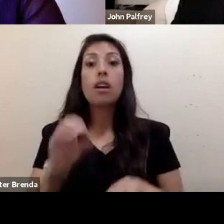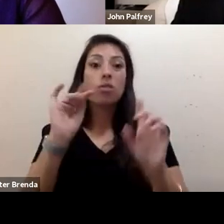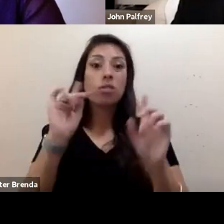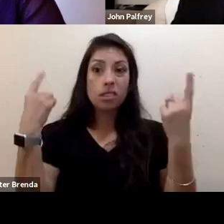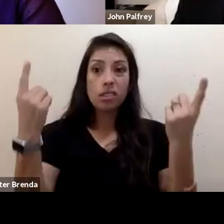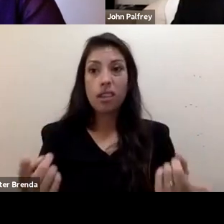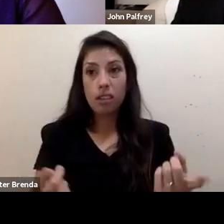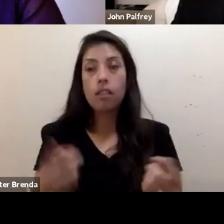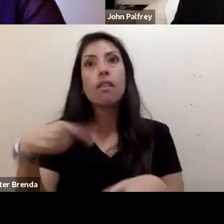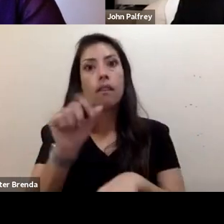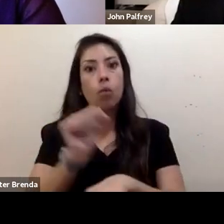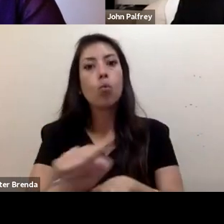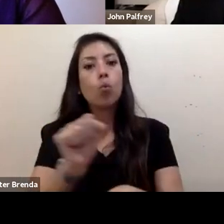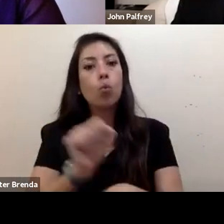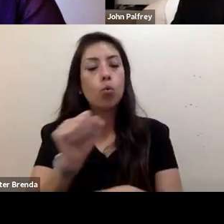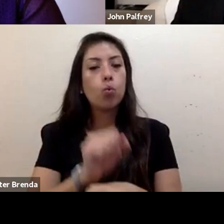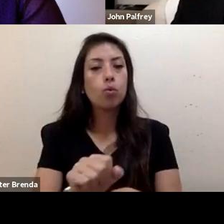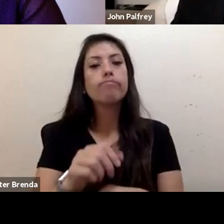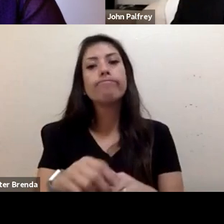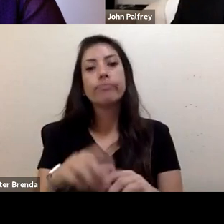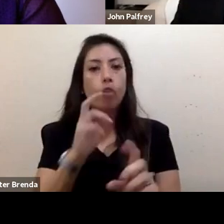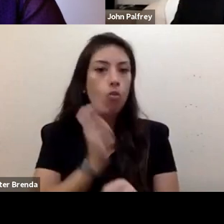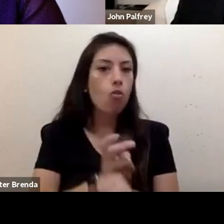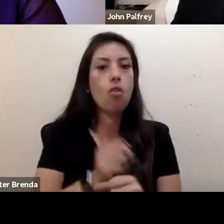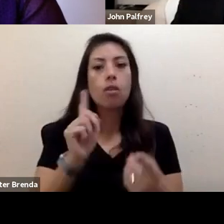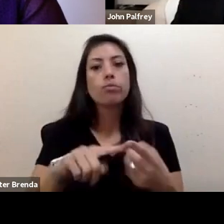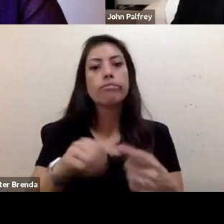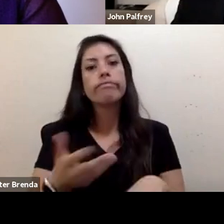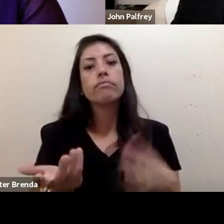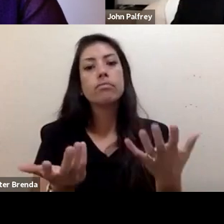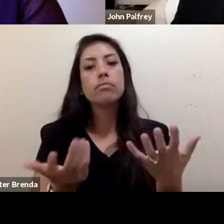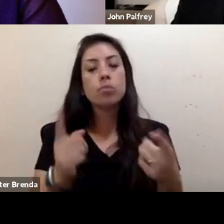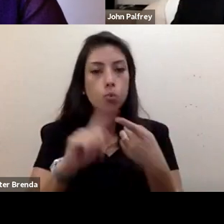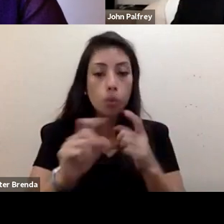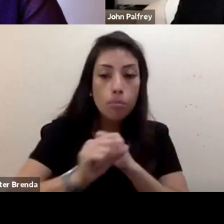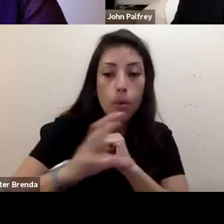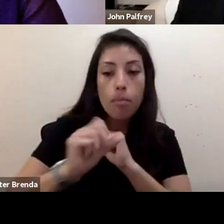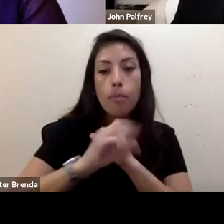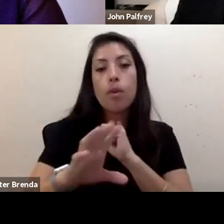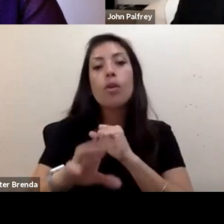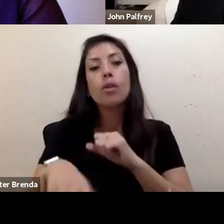We have worked together very, very hard to promote anti-ableist practices